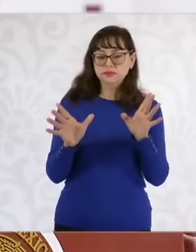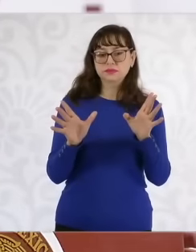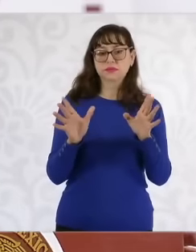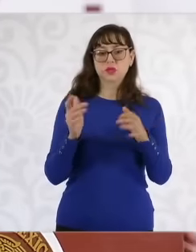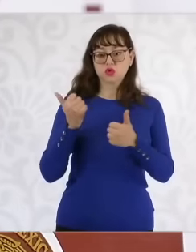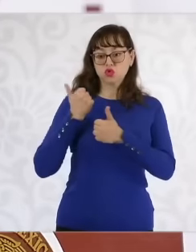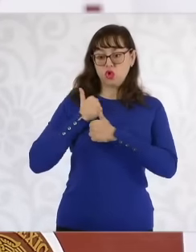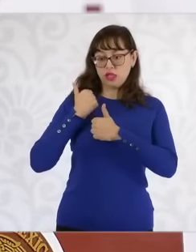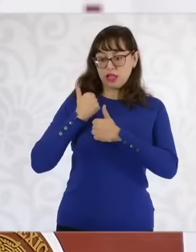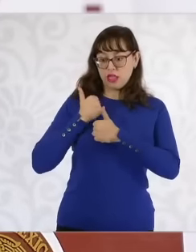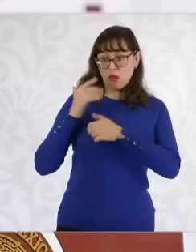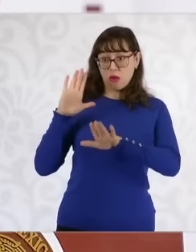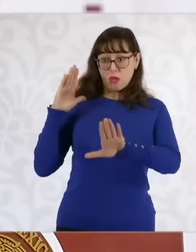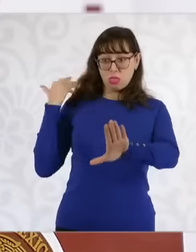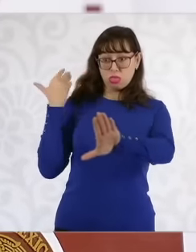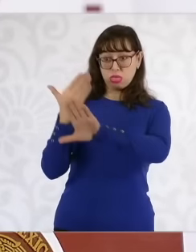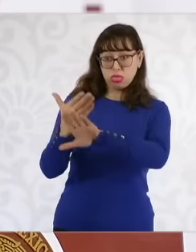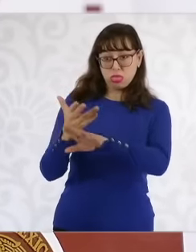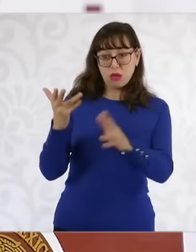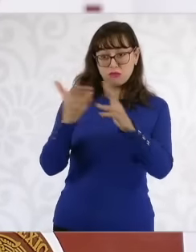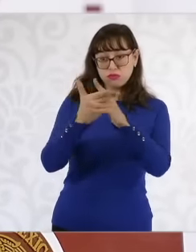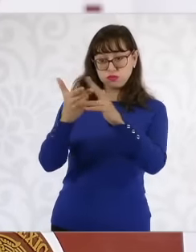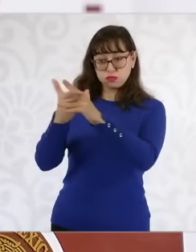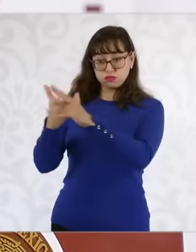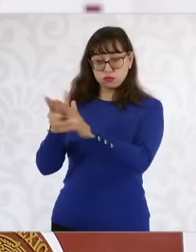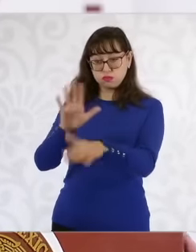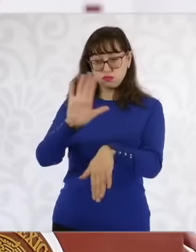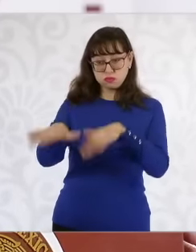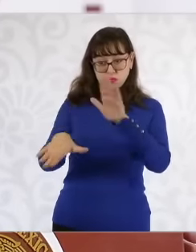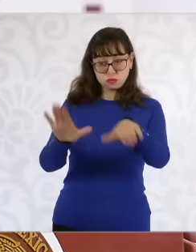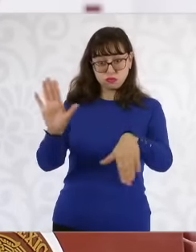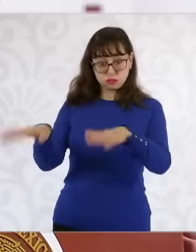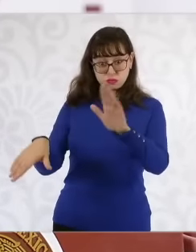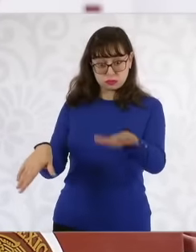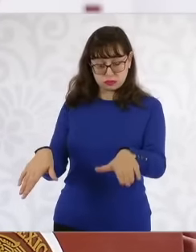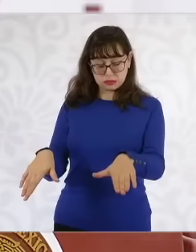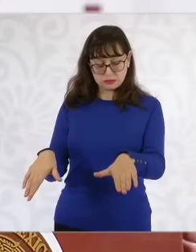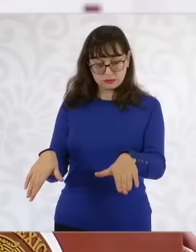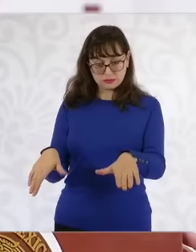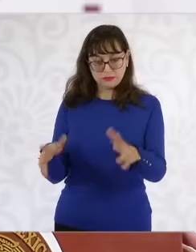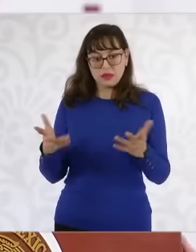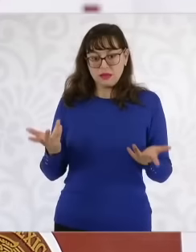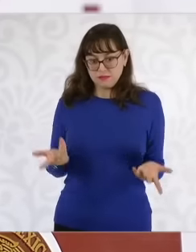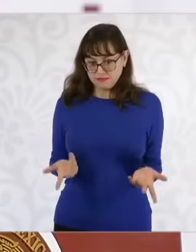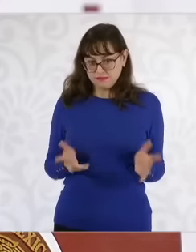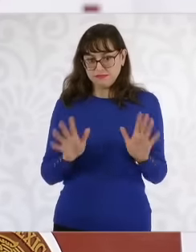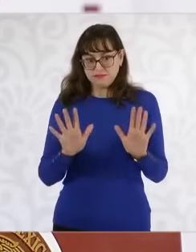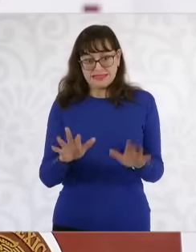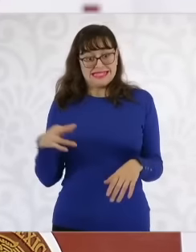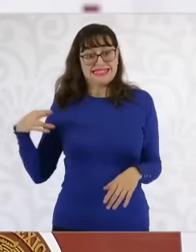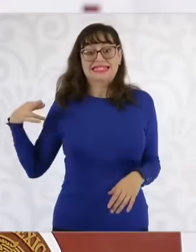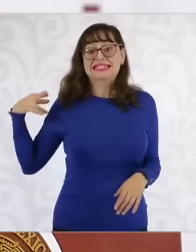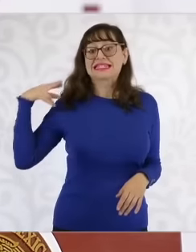you immediately provide the information that you have at the moment, that is the official information